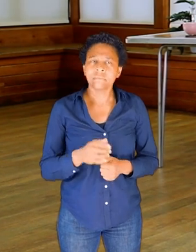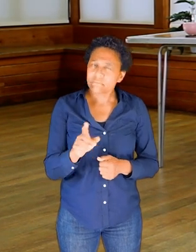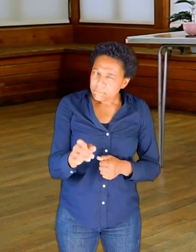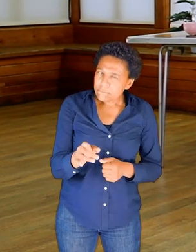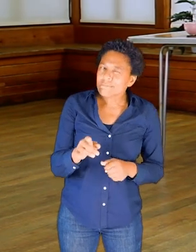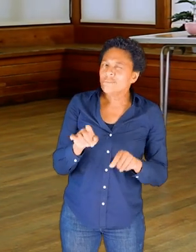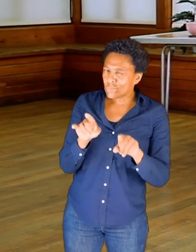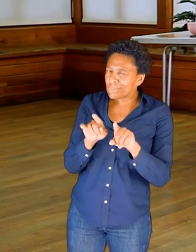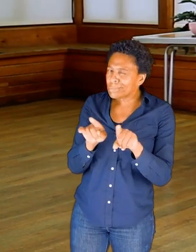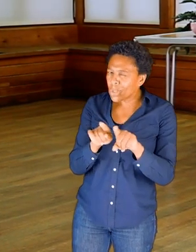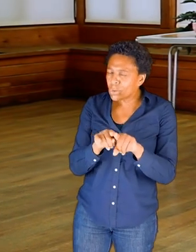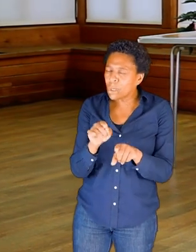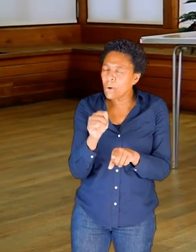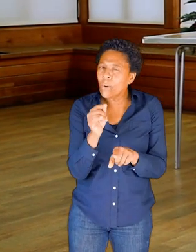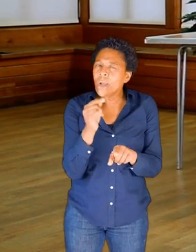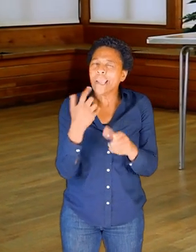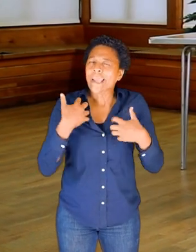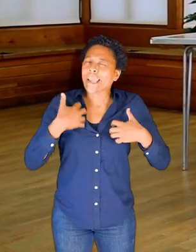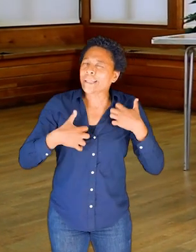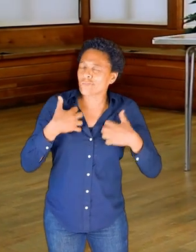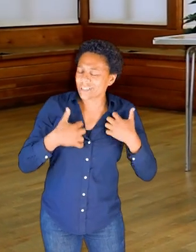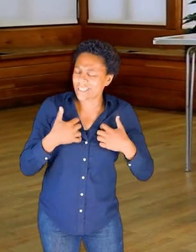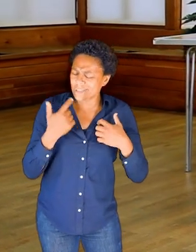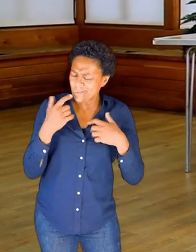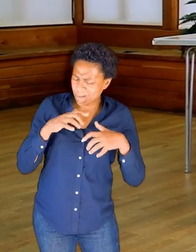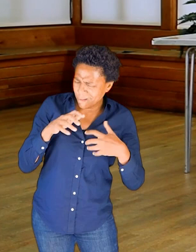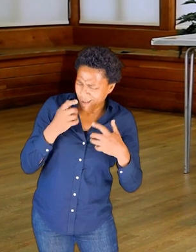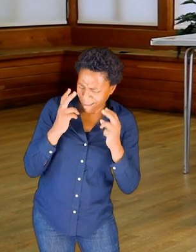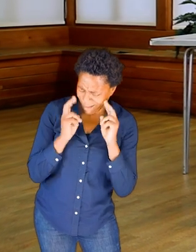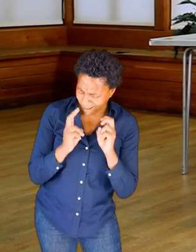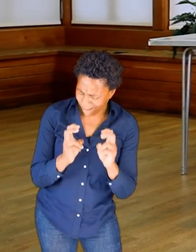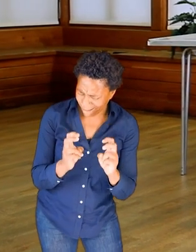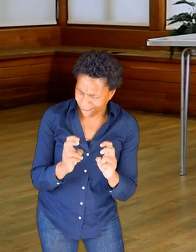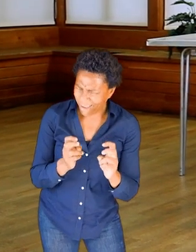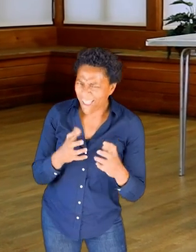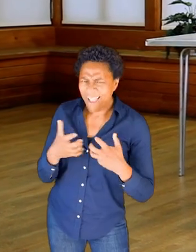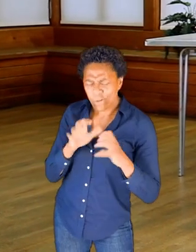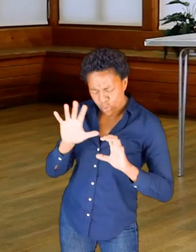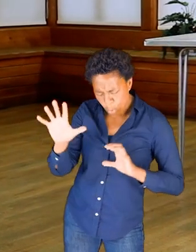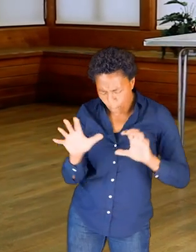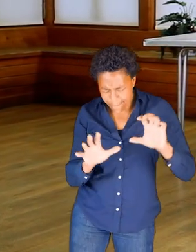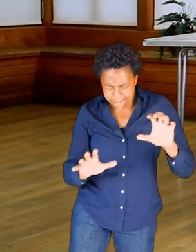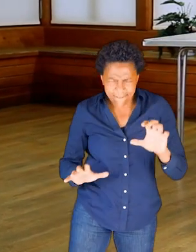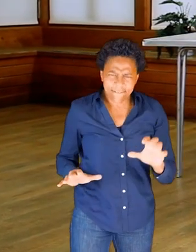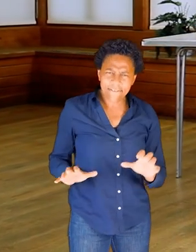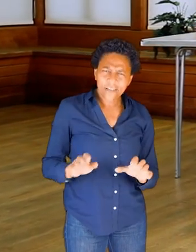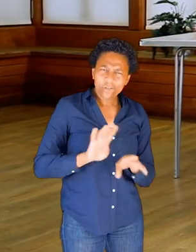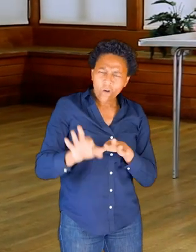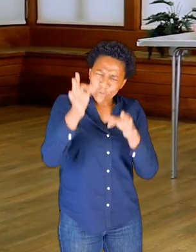But also very interesting to try and be as precise with